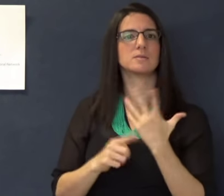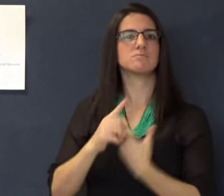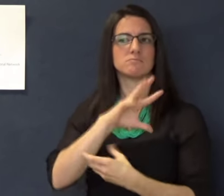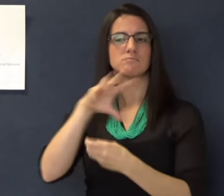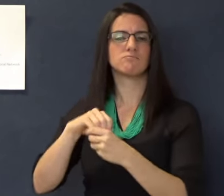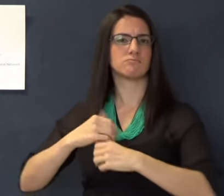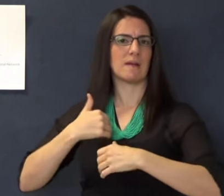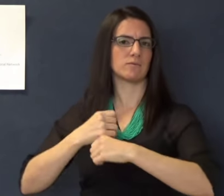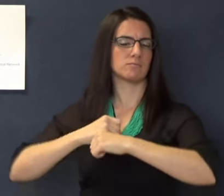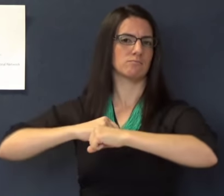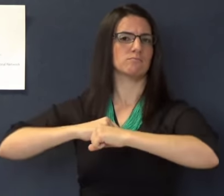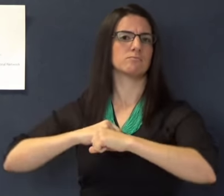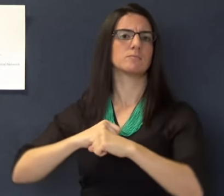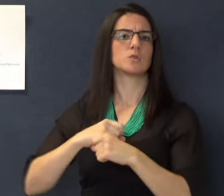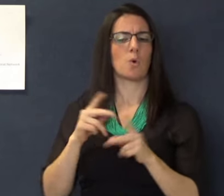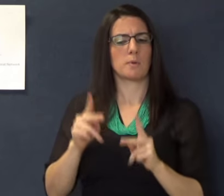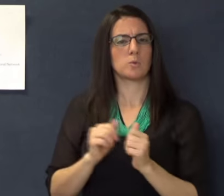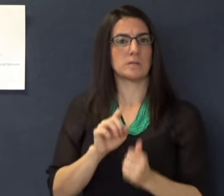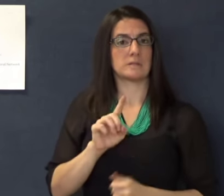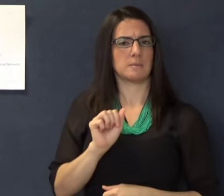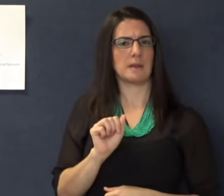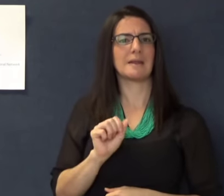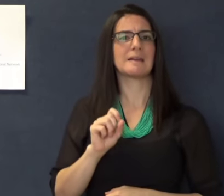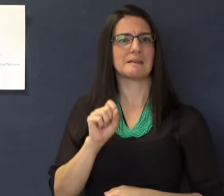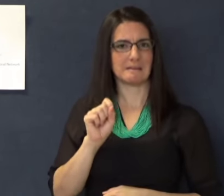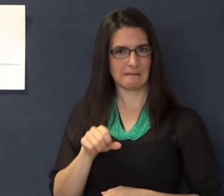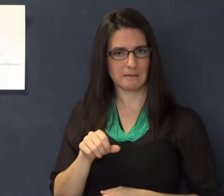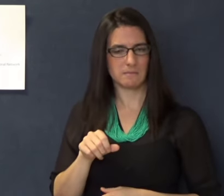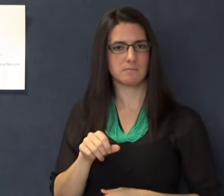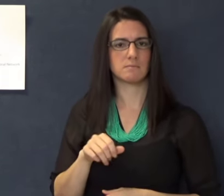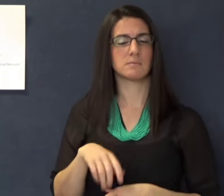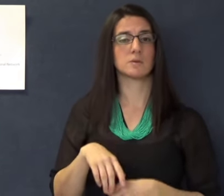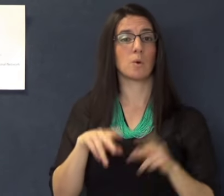therapy animals, comfort animals or psychiatric support animals) are an exception and